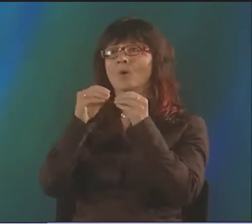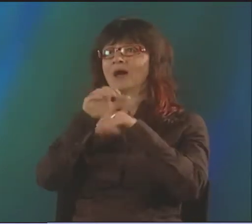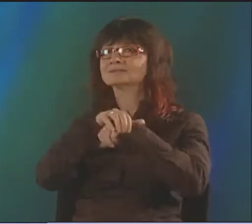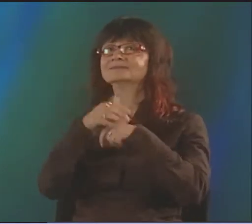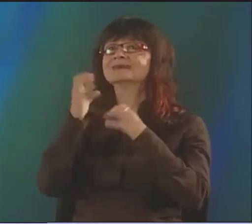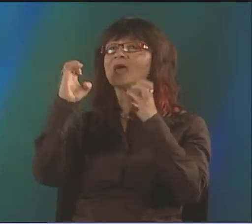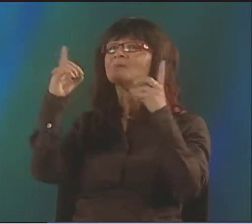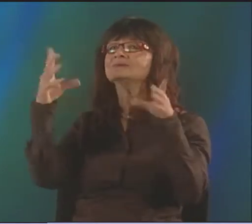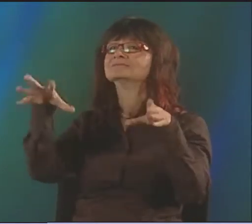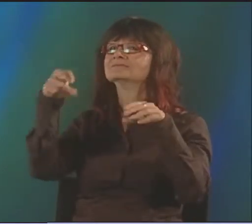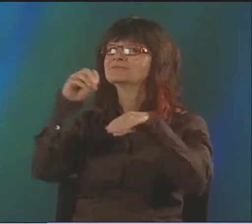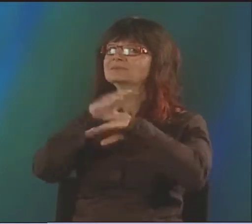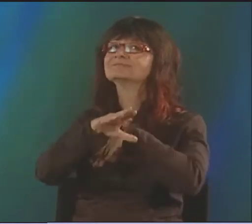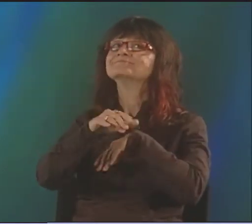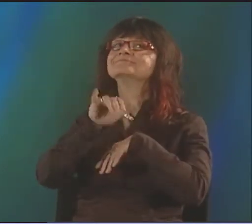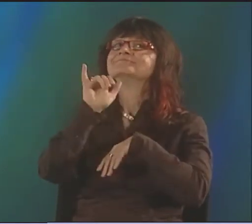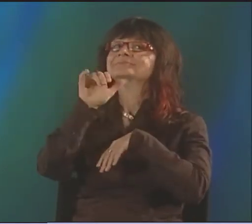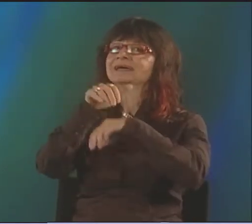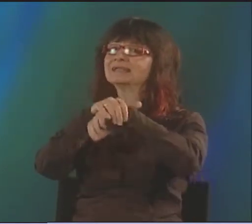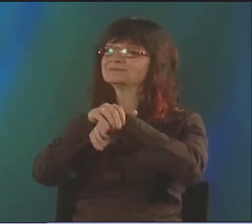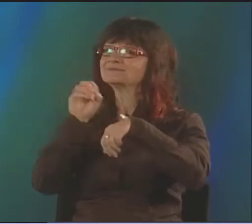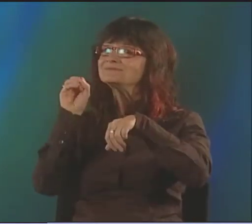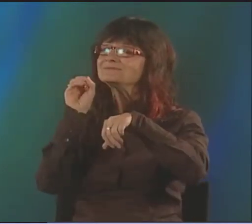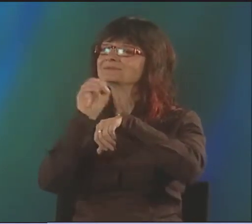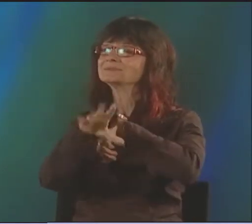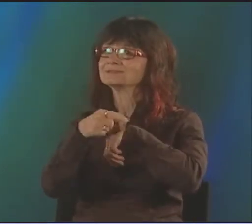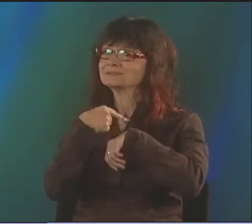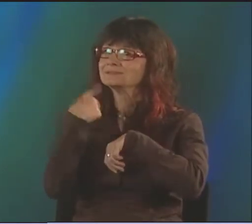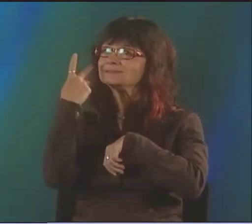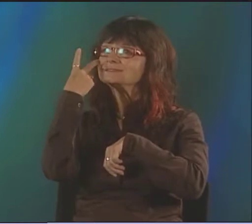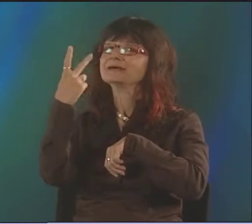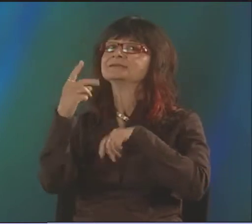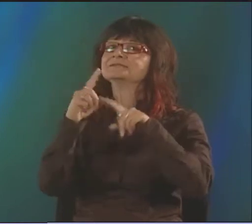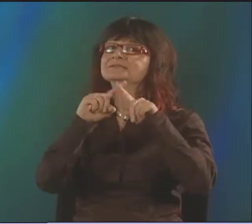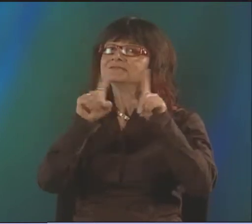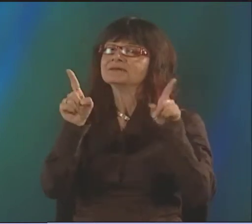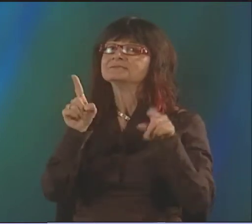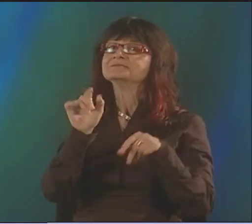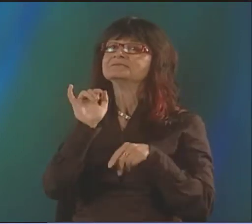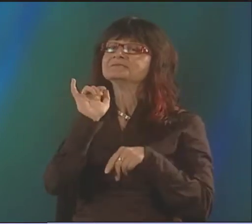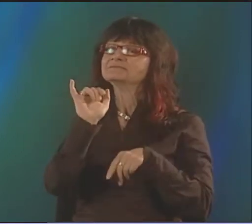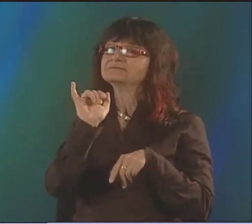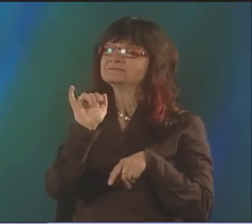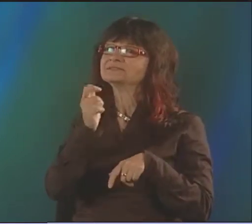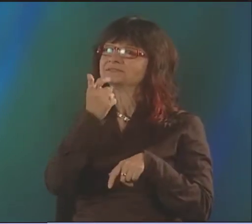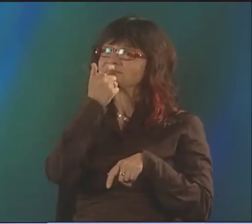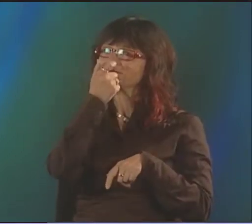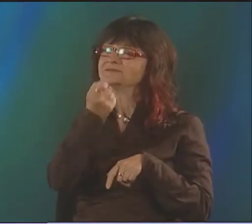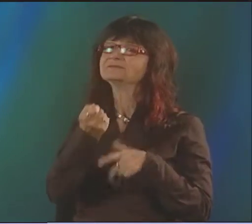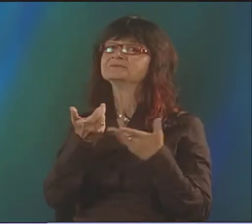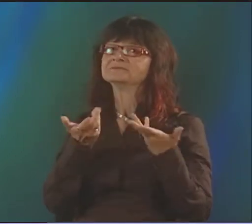AND I GOT TO NTID, THERE WAS MORE ENGLISH SIGNING, AND I THINK THAT WAS BECAUSE OF THE ACADEMIC EDUCATIONAL INFLUENCE